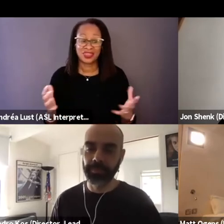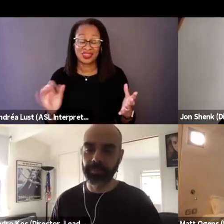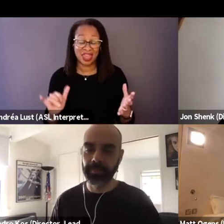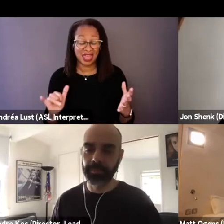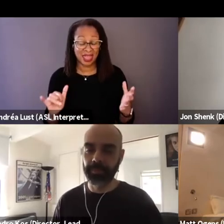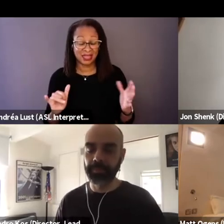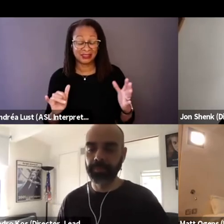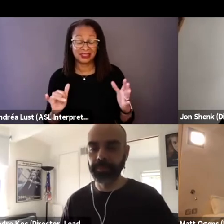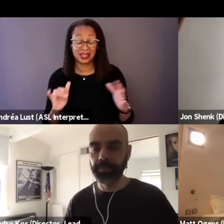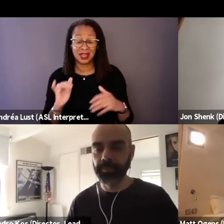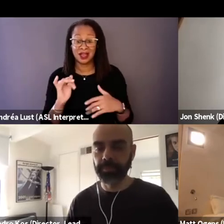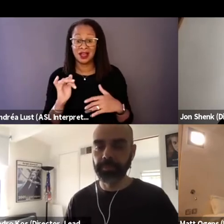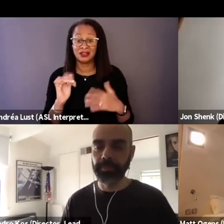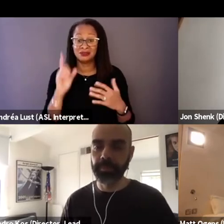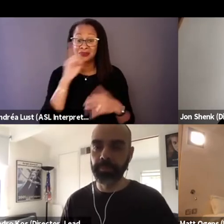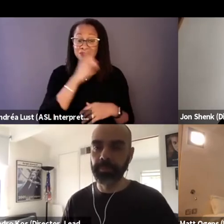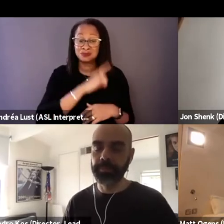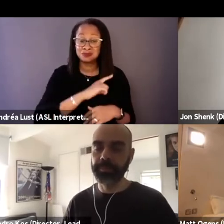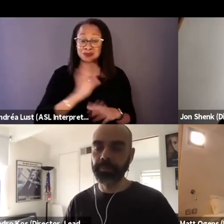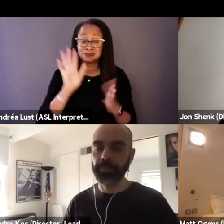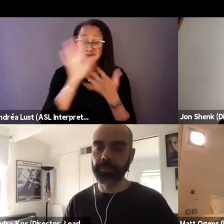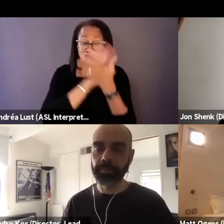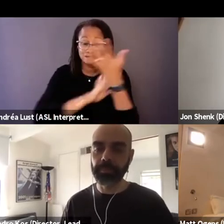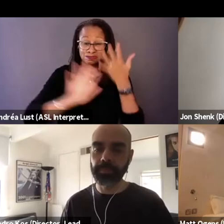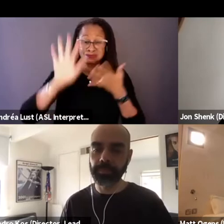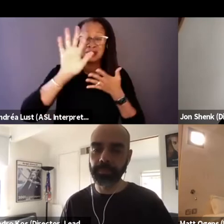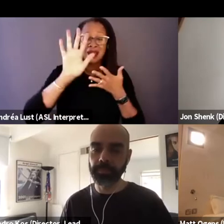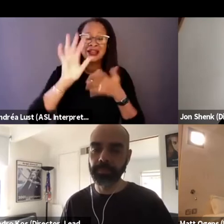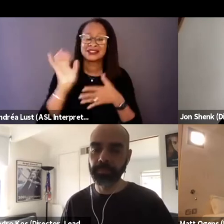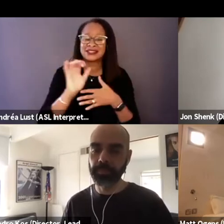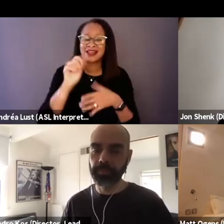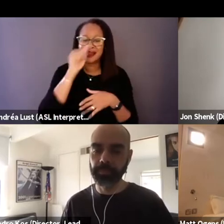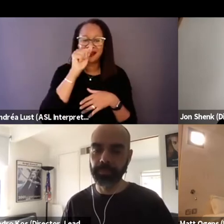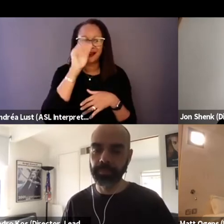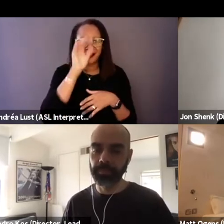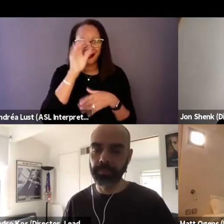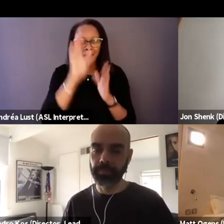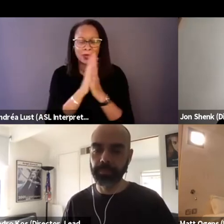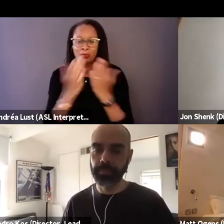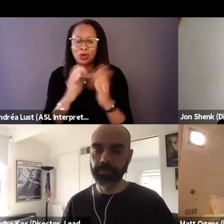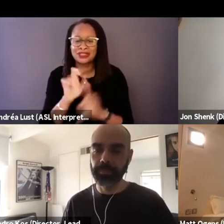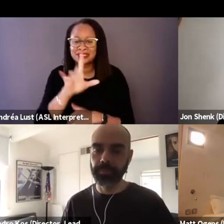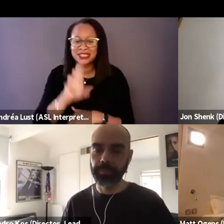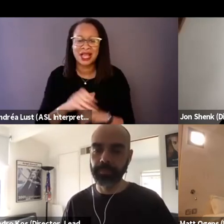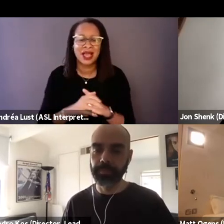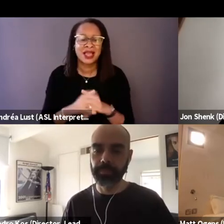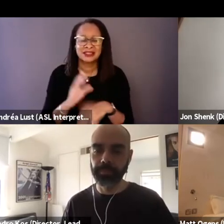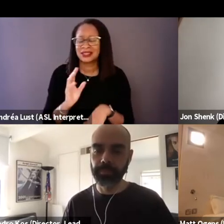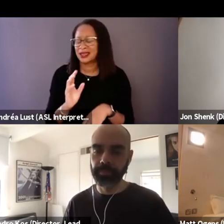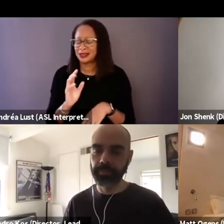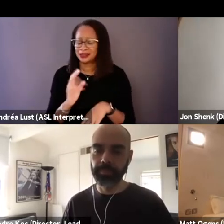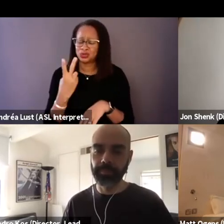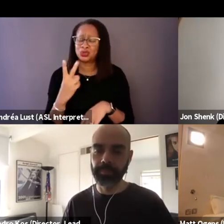this kind of almost like moronic to the kind of perspective of the world.